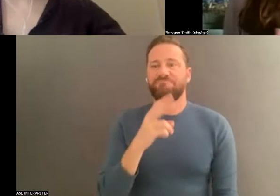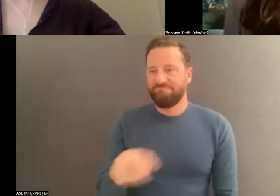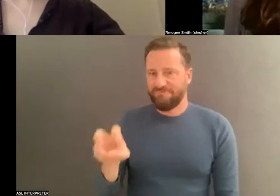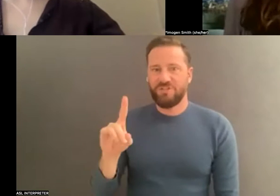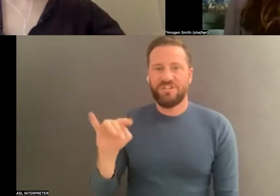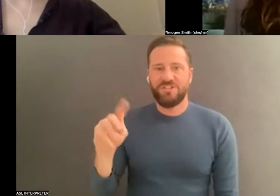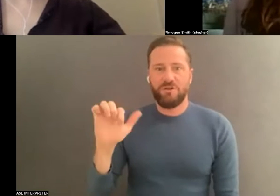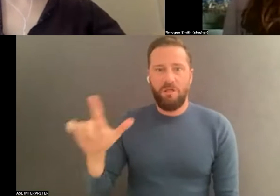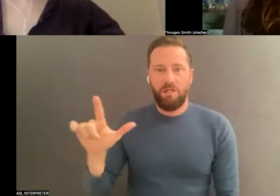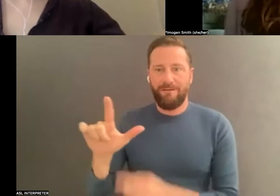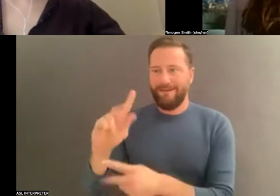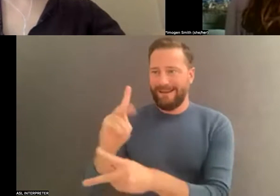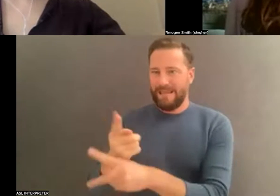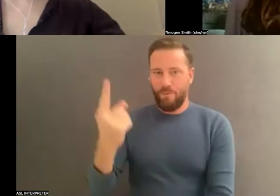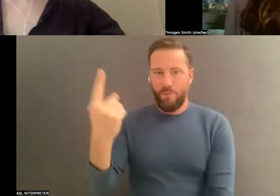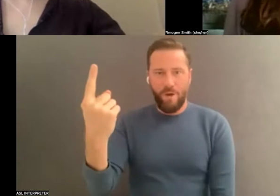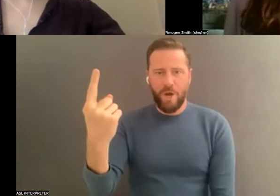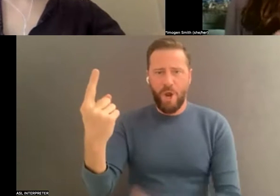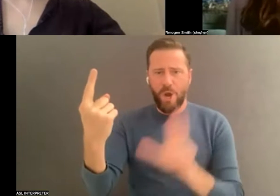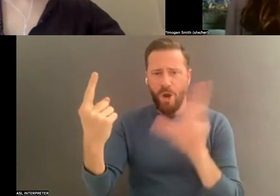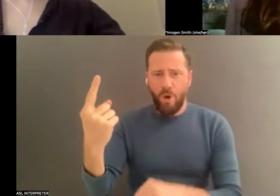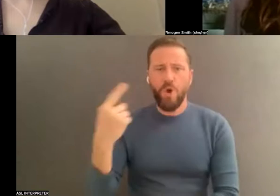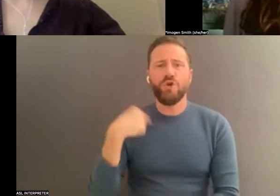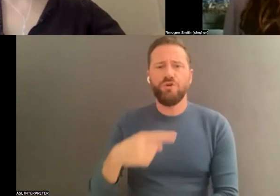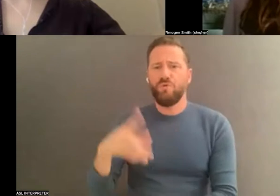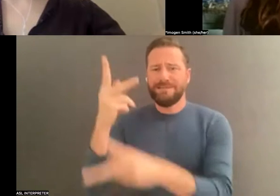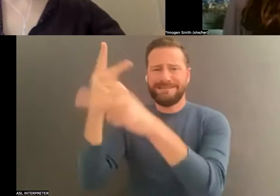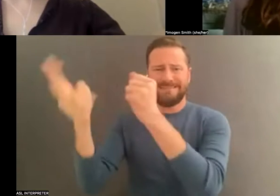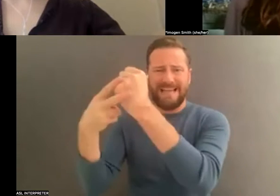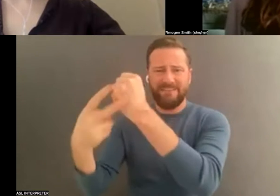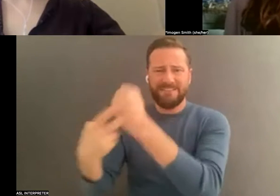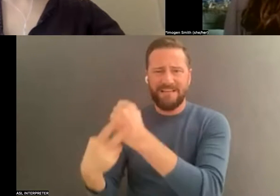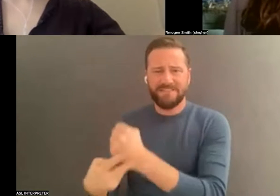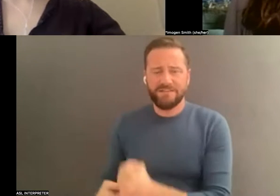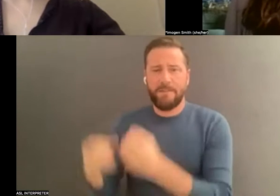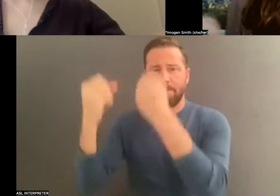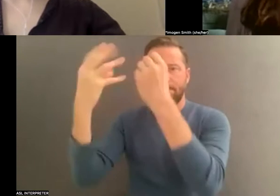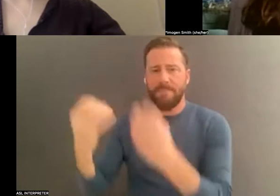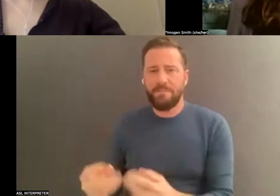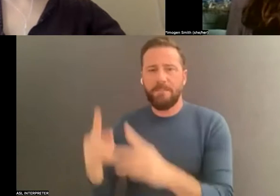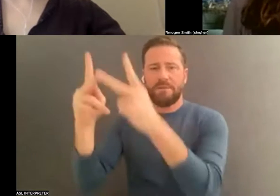places and follow that backup advice that Hallie gave. You really don't want to spend money getting things